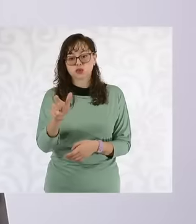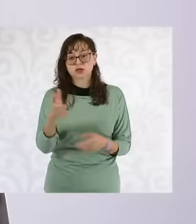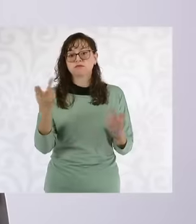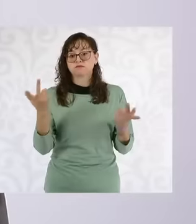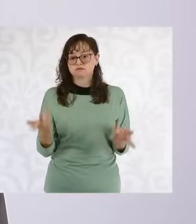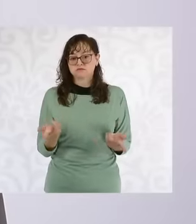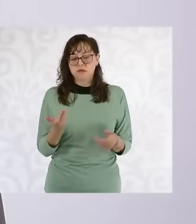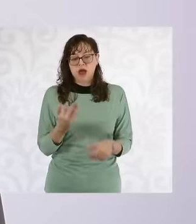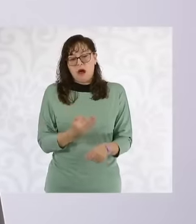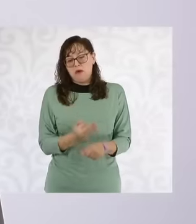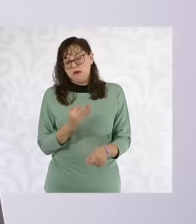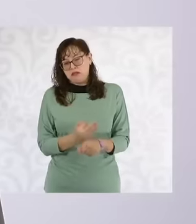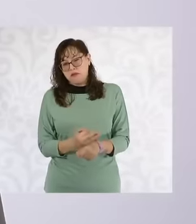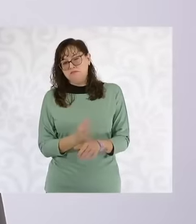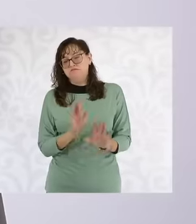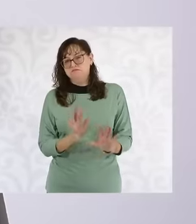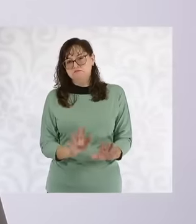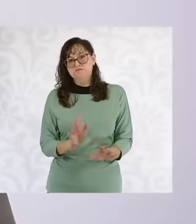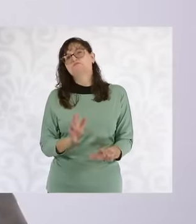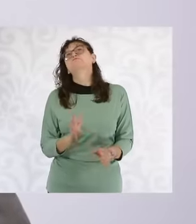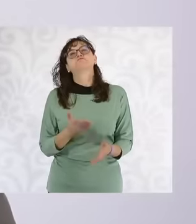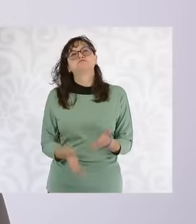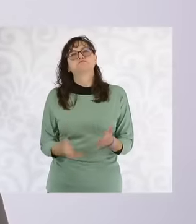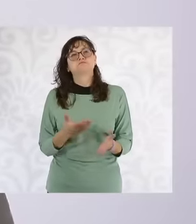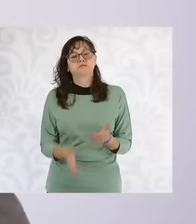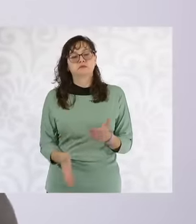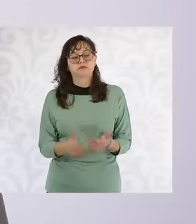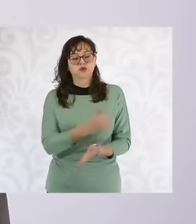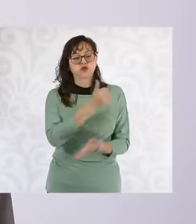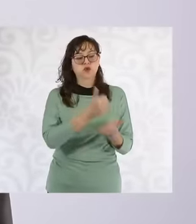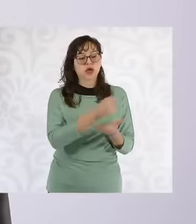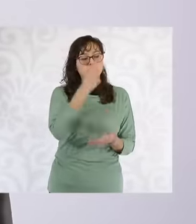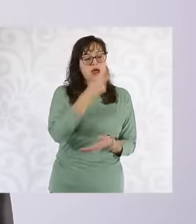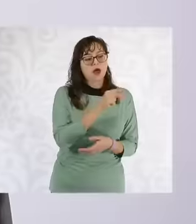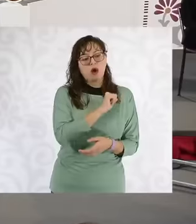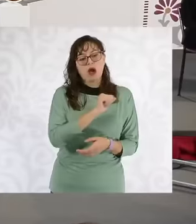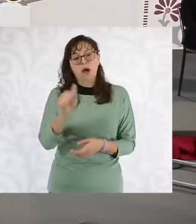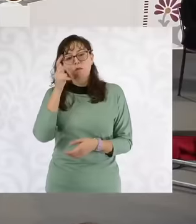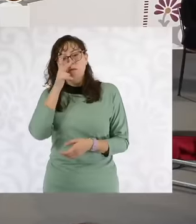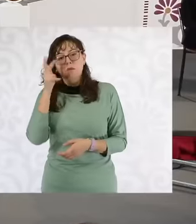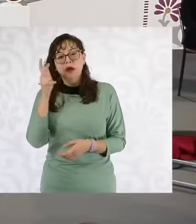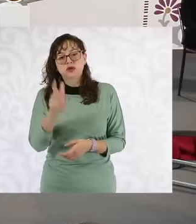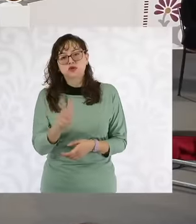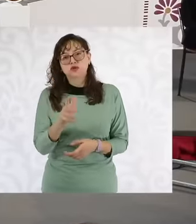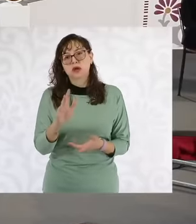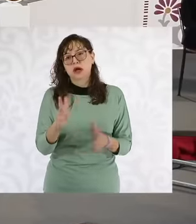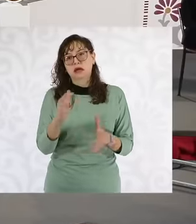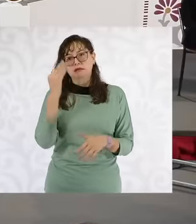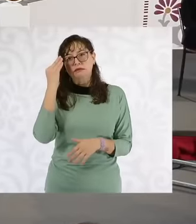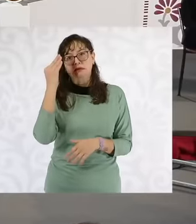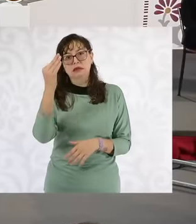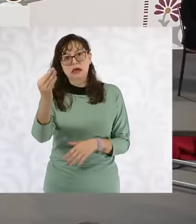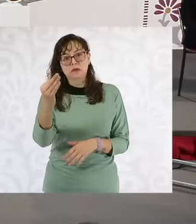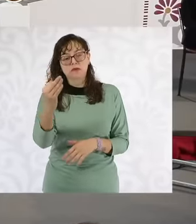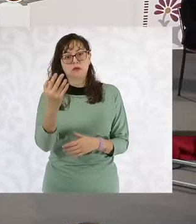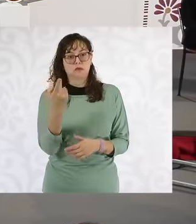tour eh of of Mexico City to Pachuca will have a saving of around 25% of their